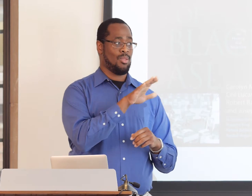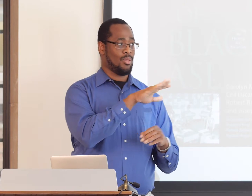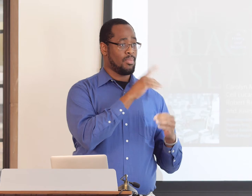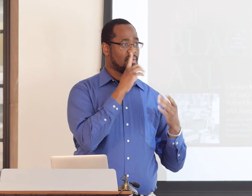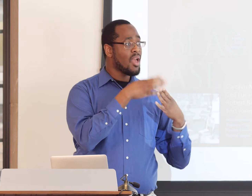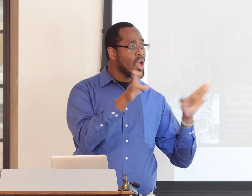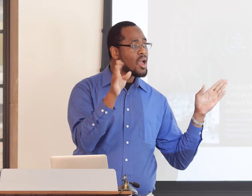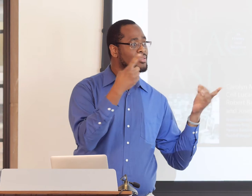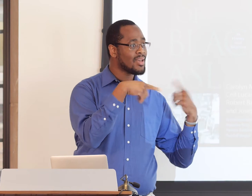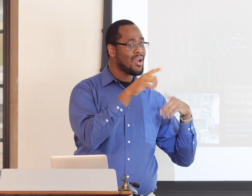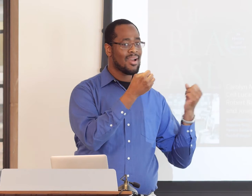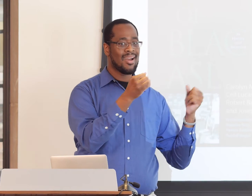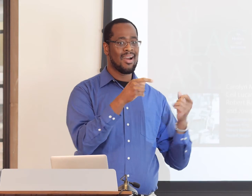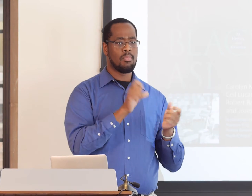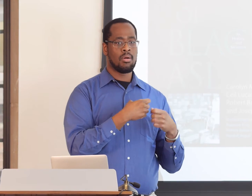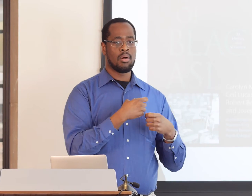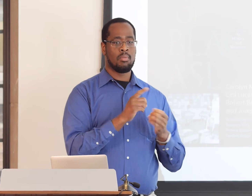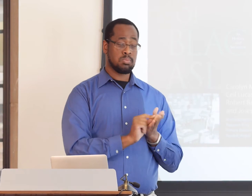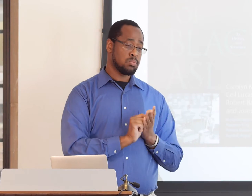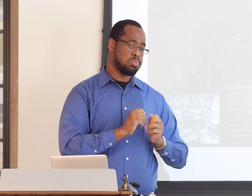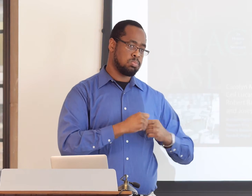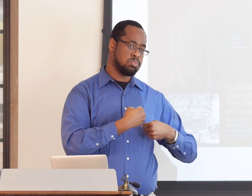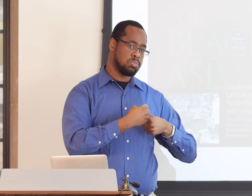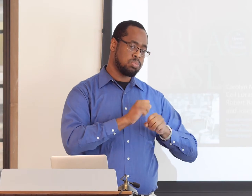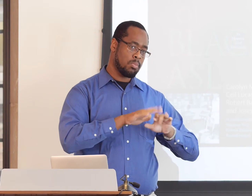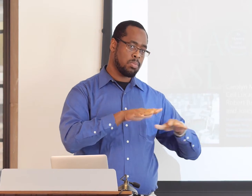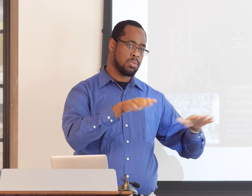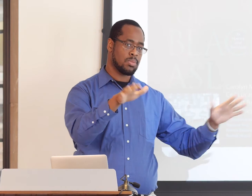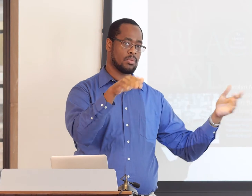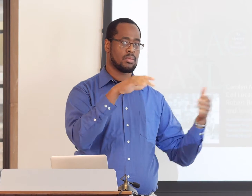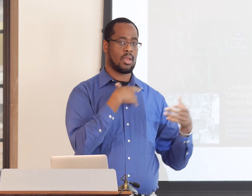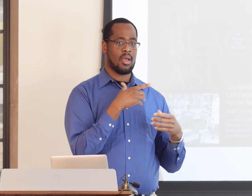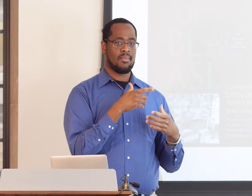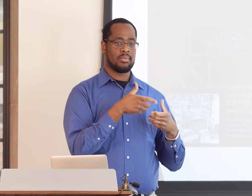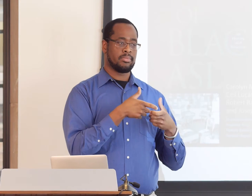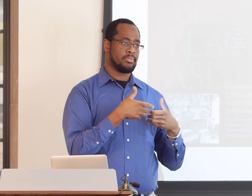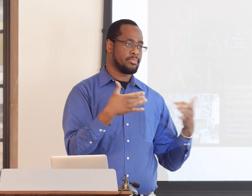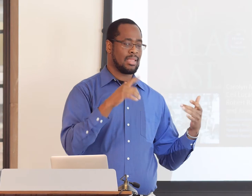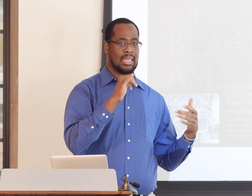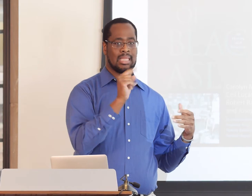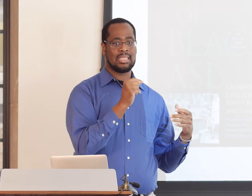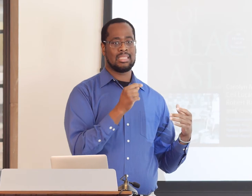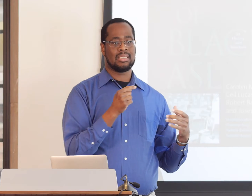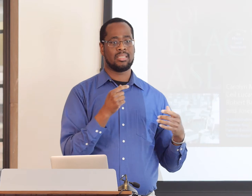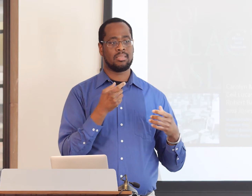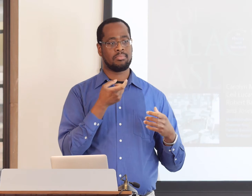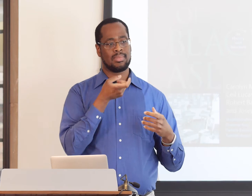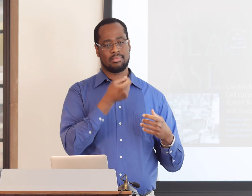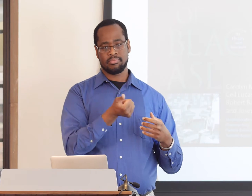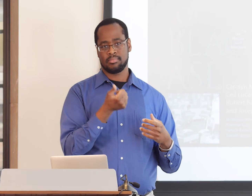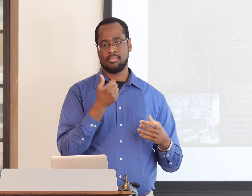were published, but not a lot of research was produced. In the general ASL community,